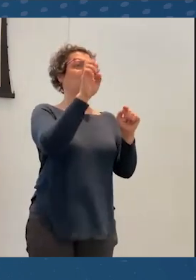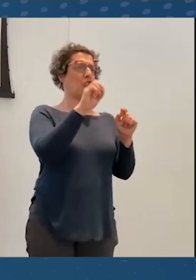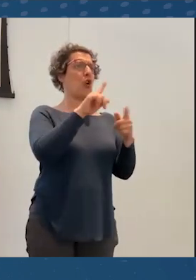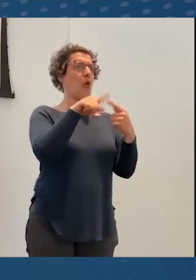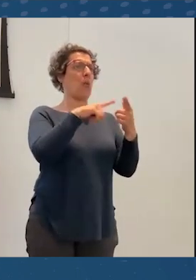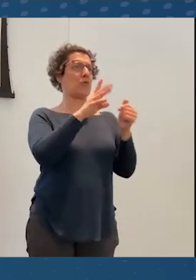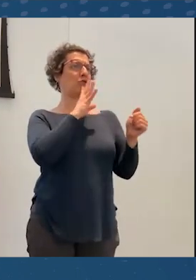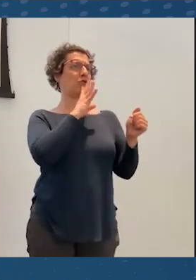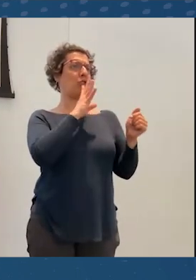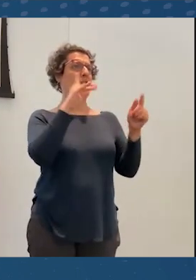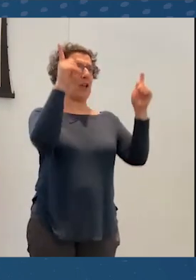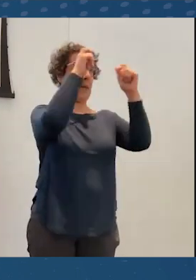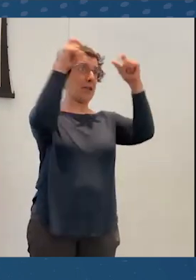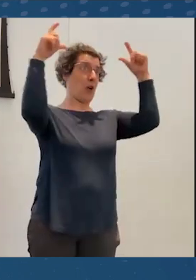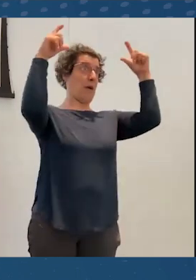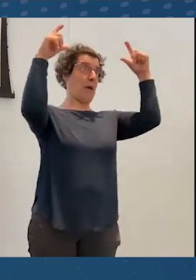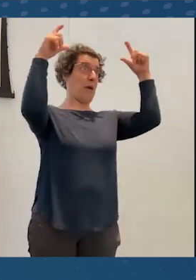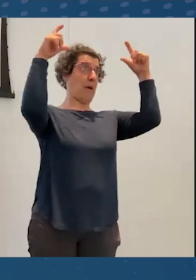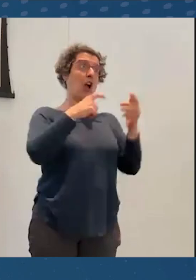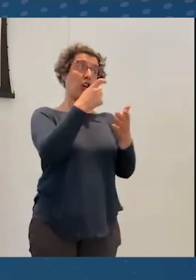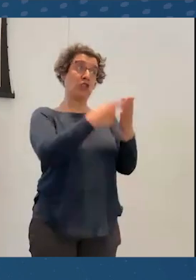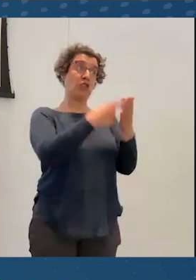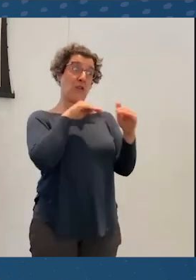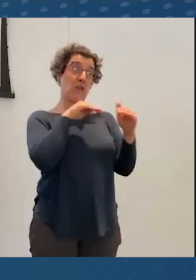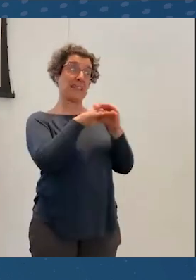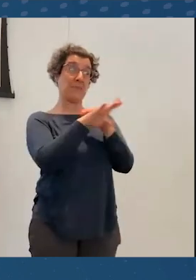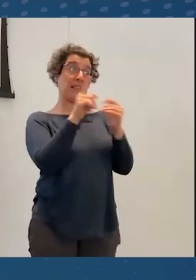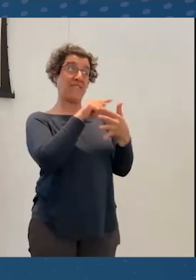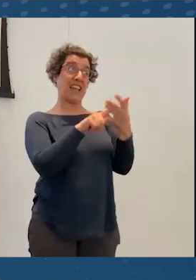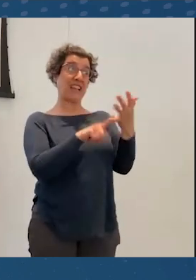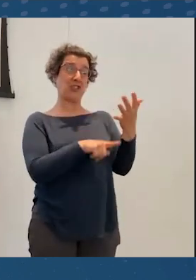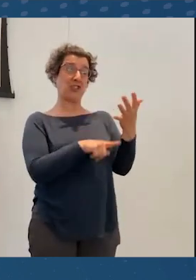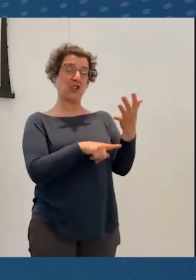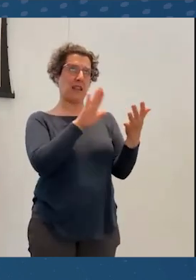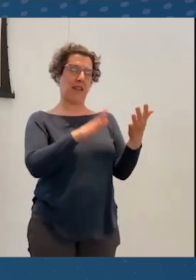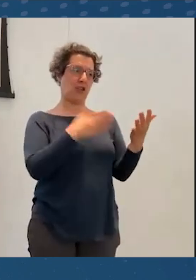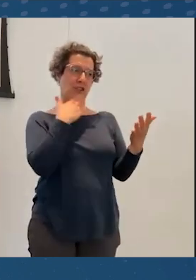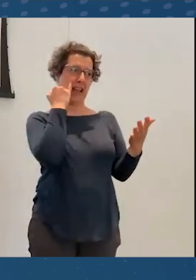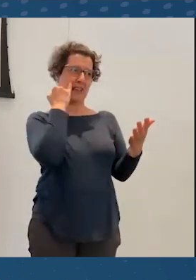and charging for accessibility features is never a good idea.